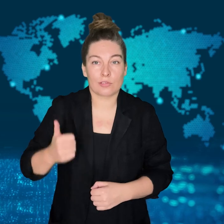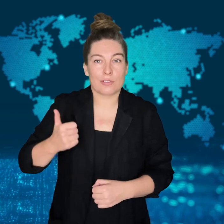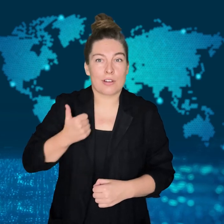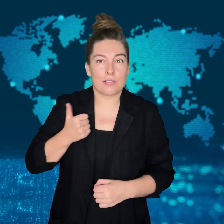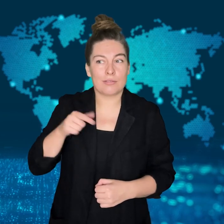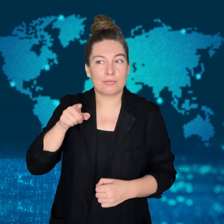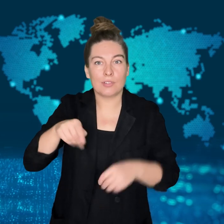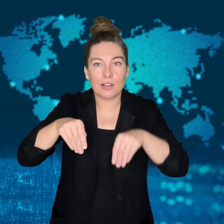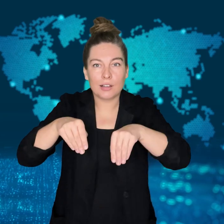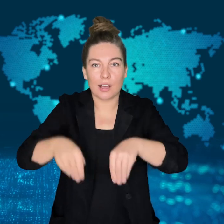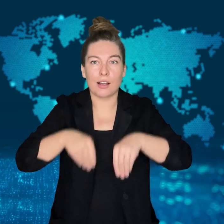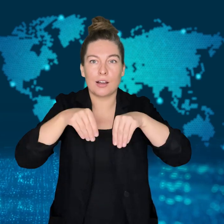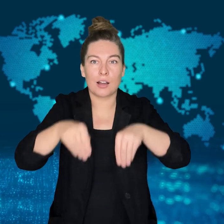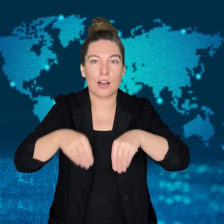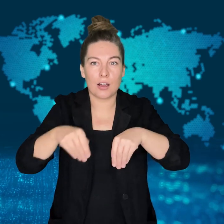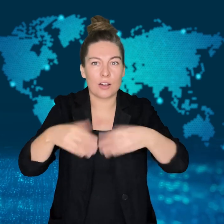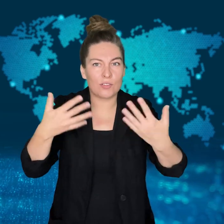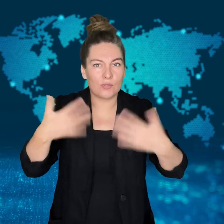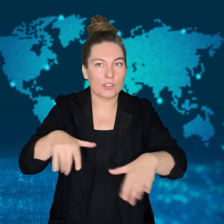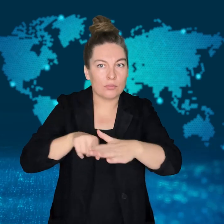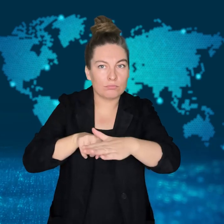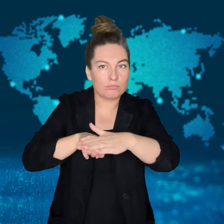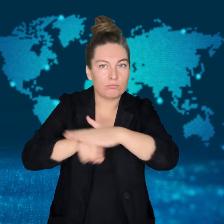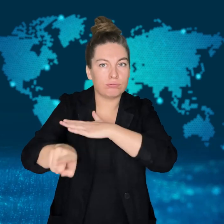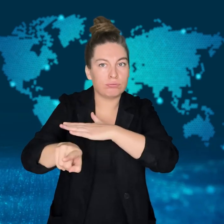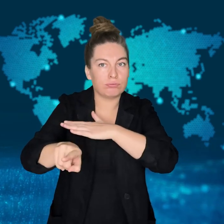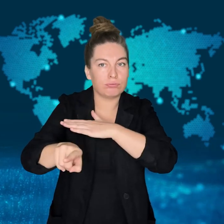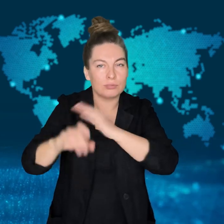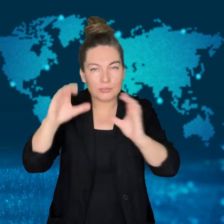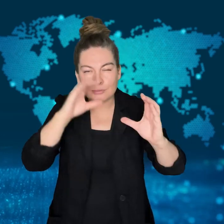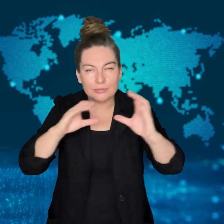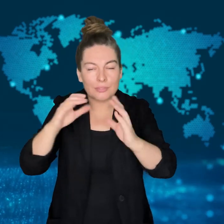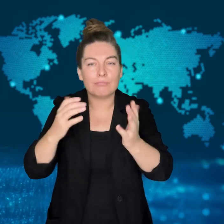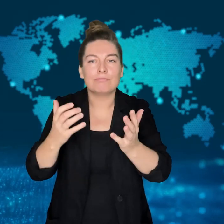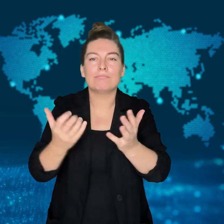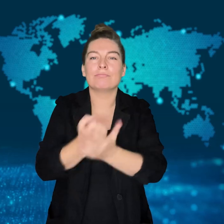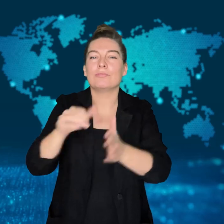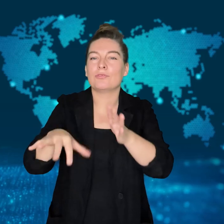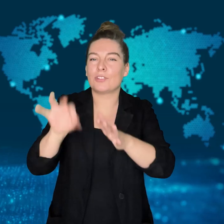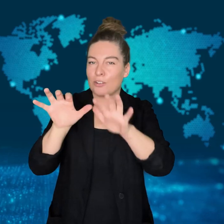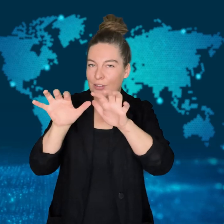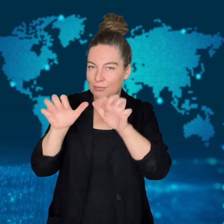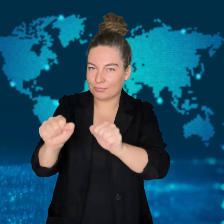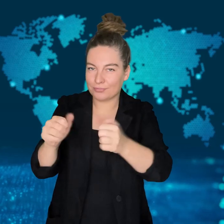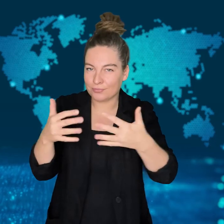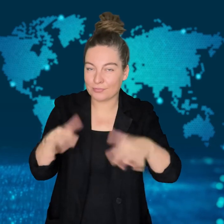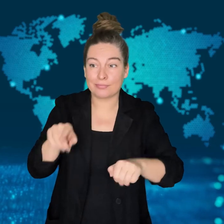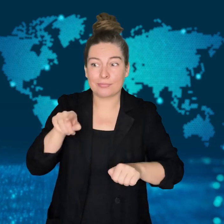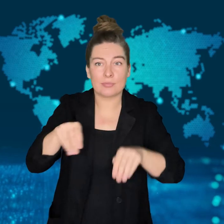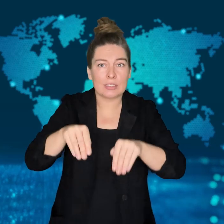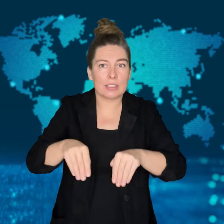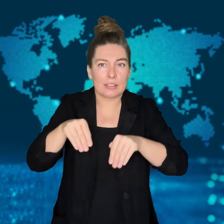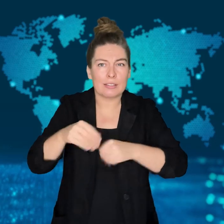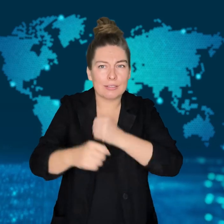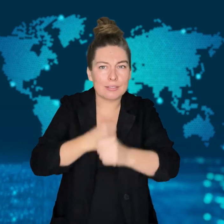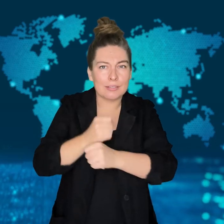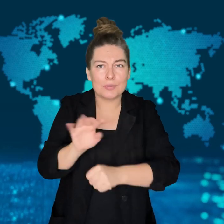[MONIKA]: A kangaroo that was on the loose in Canada was found and caught by the tail.